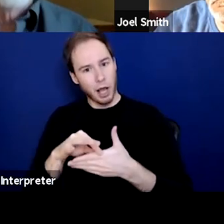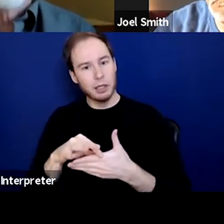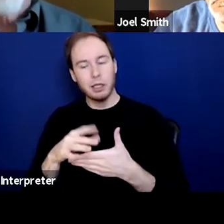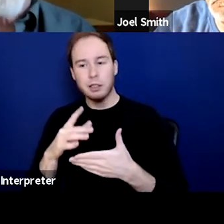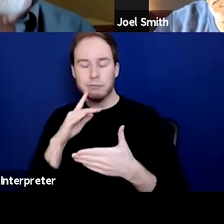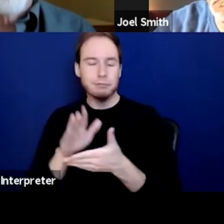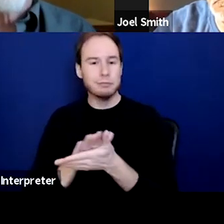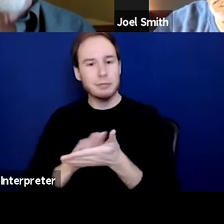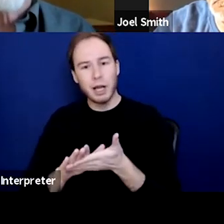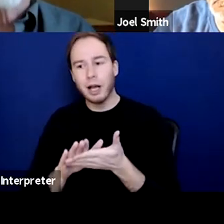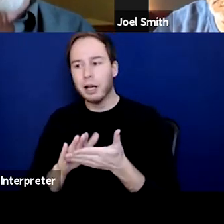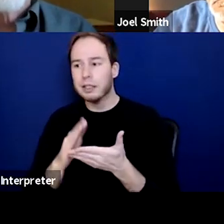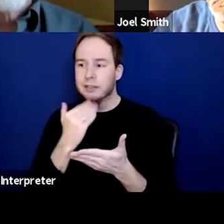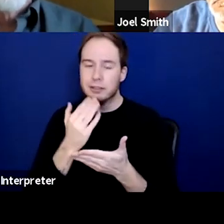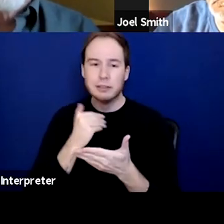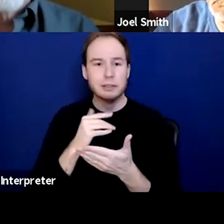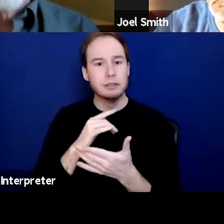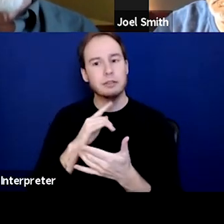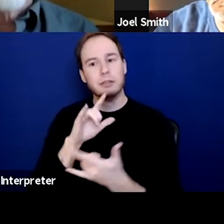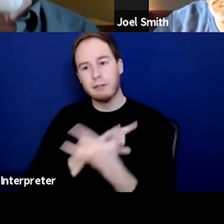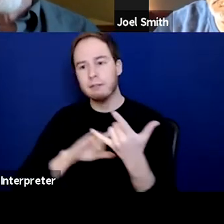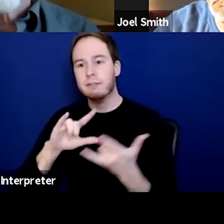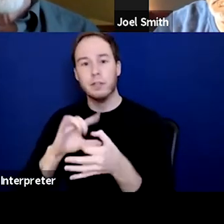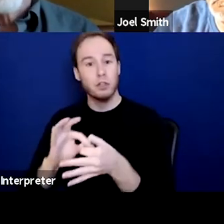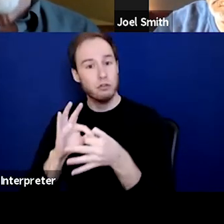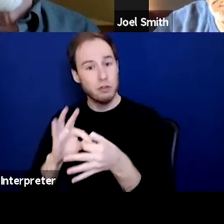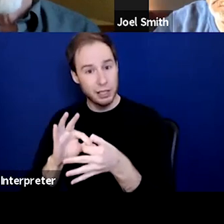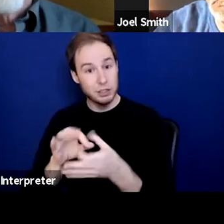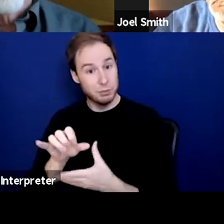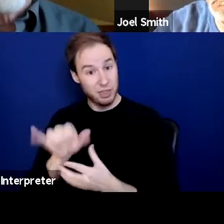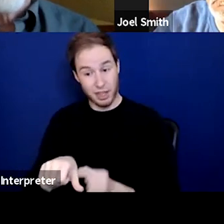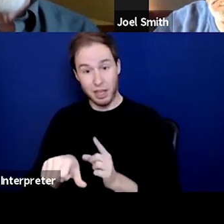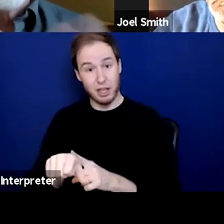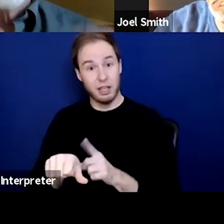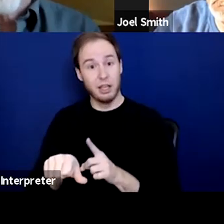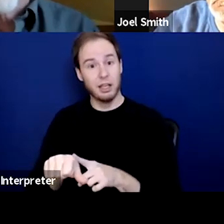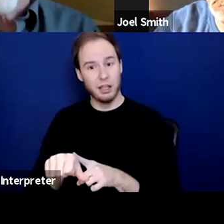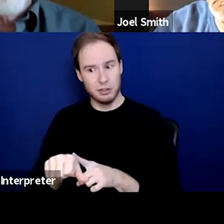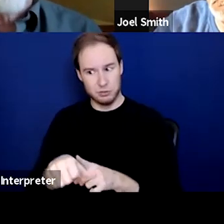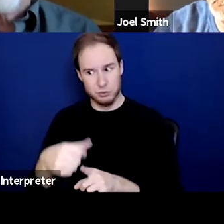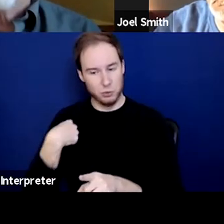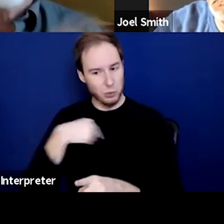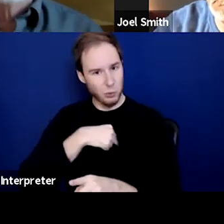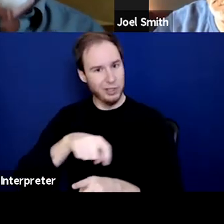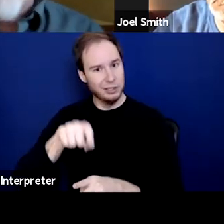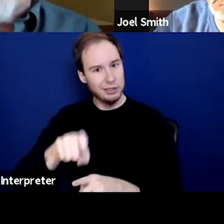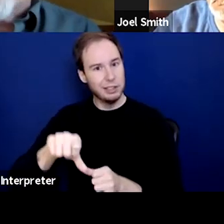compassionate relationship. And it's because we need each other and we mimic each other